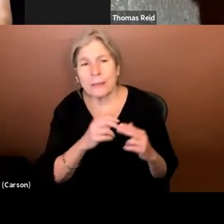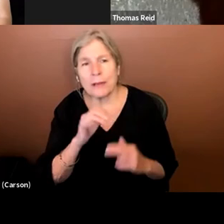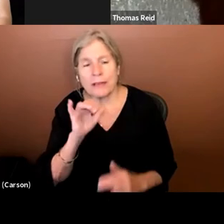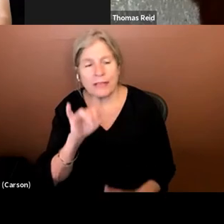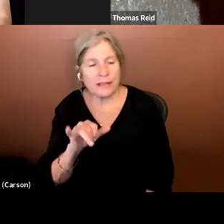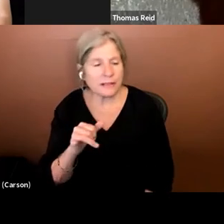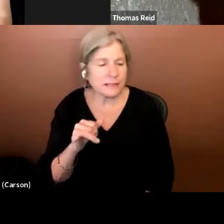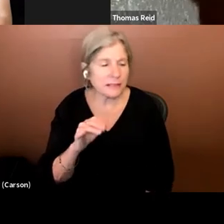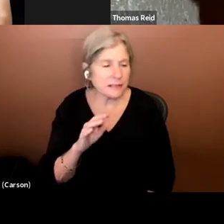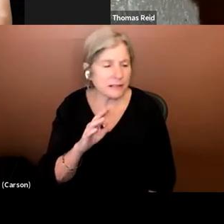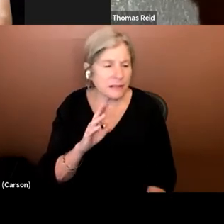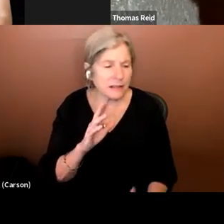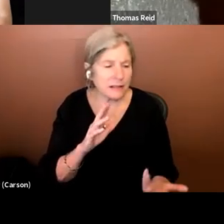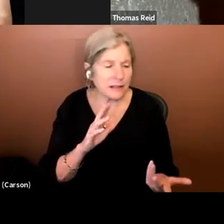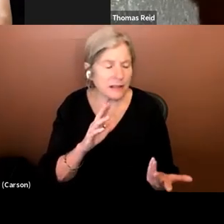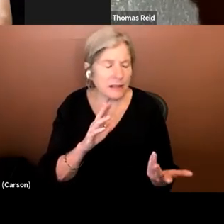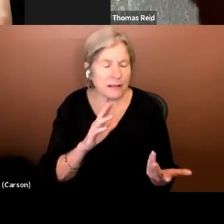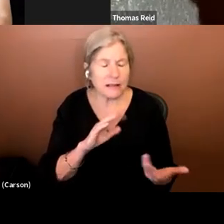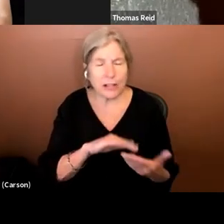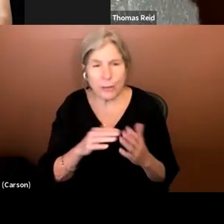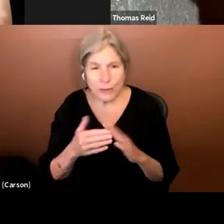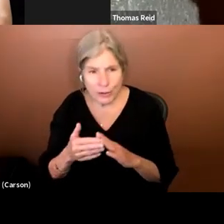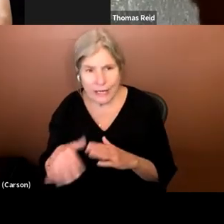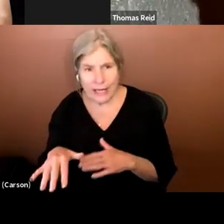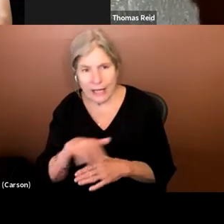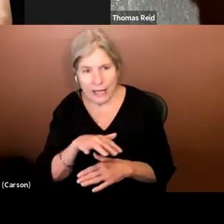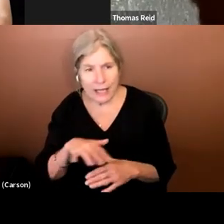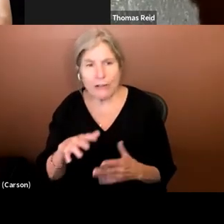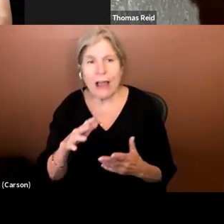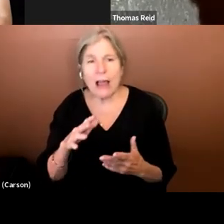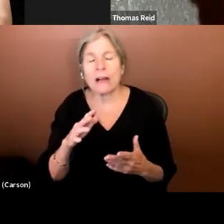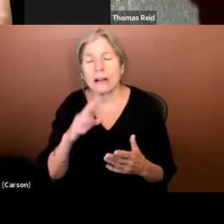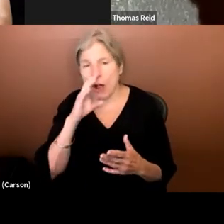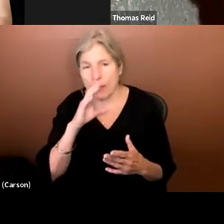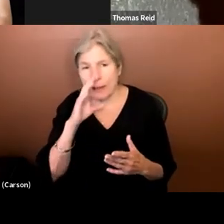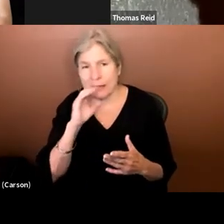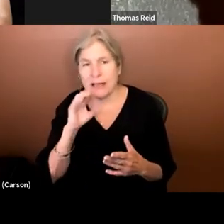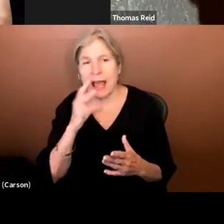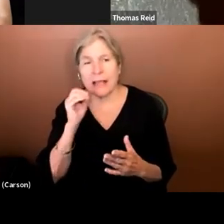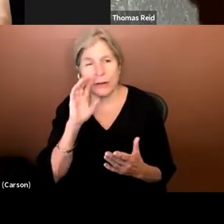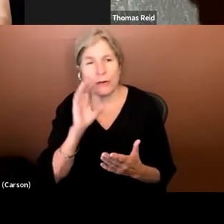community around comics and graphic novels that we remember